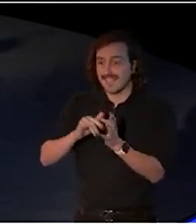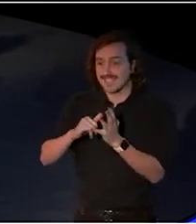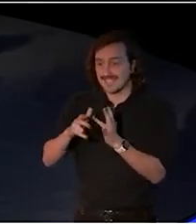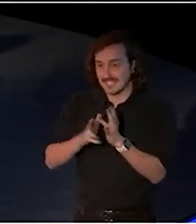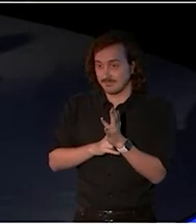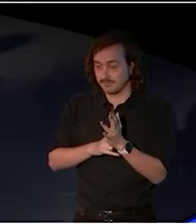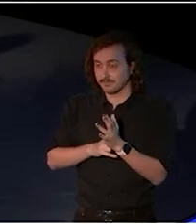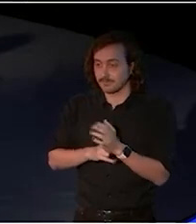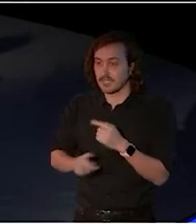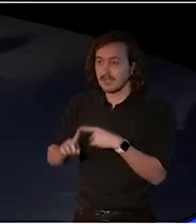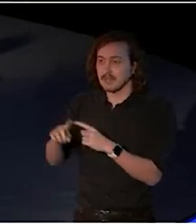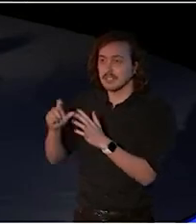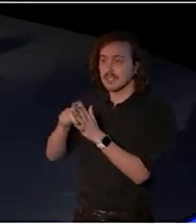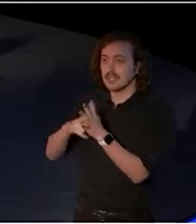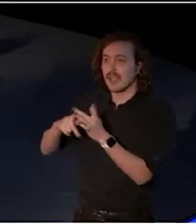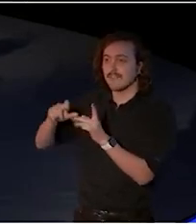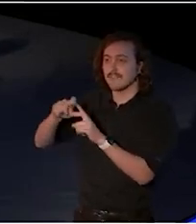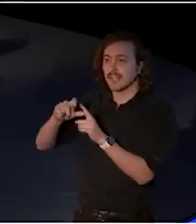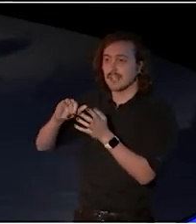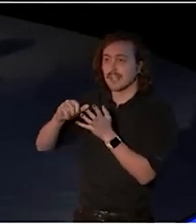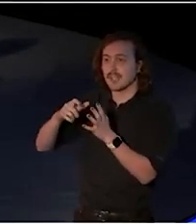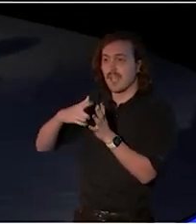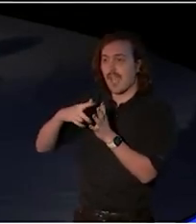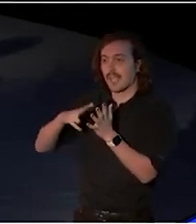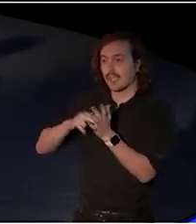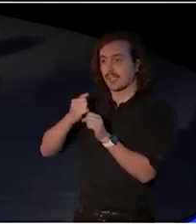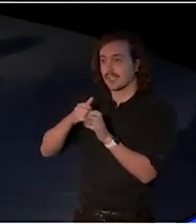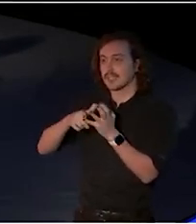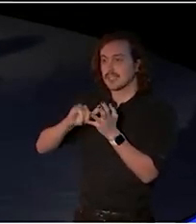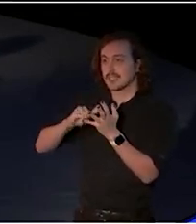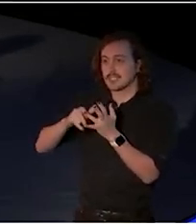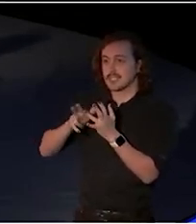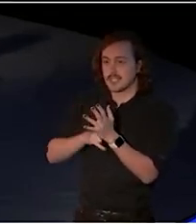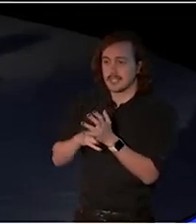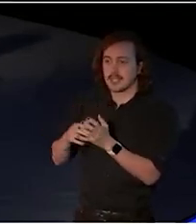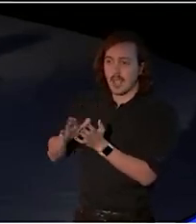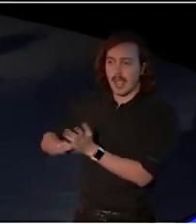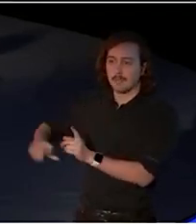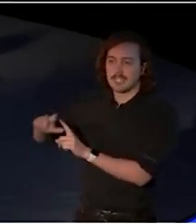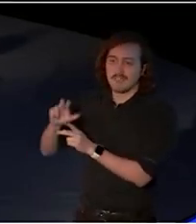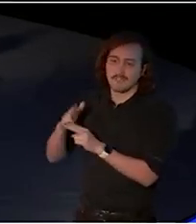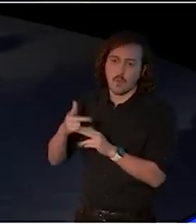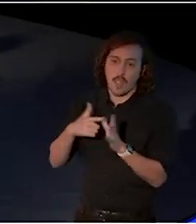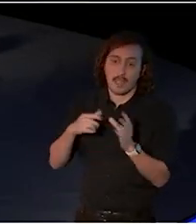and David Anderson, Managing Director of the ABC. Thank you all for being here.